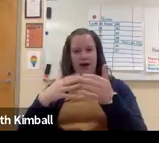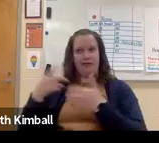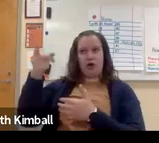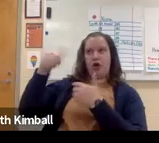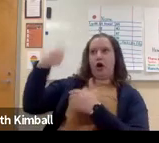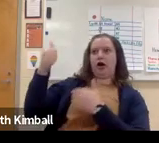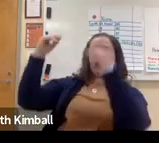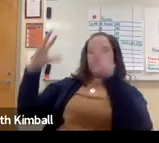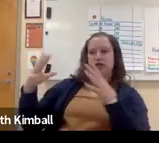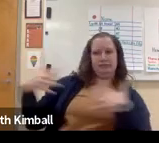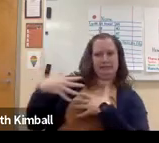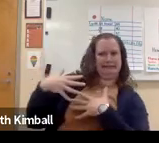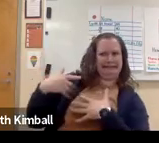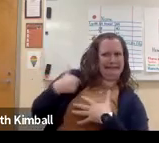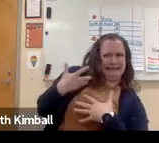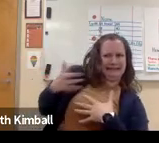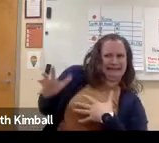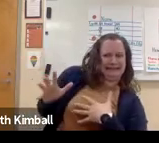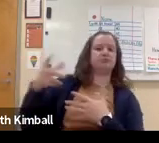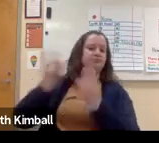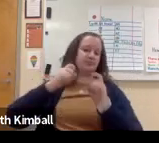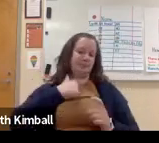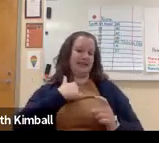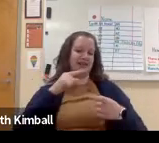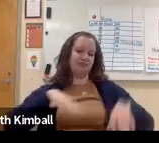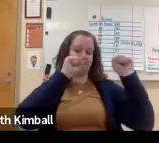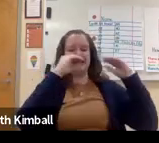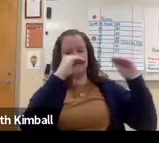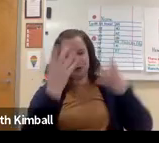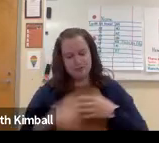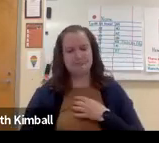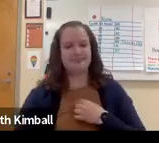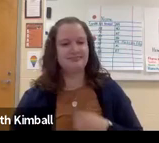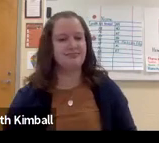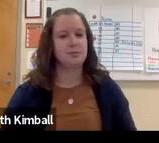a whole host of other classes. Typically, classes that other teachers